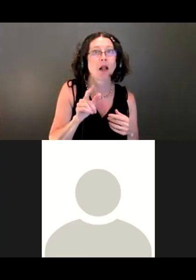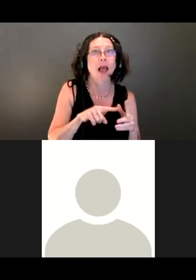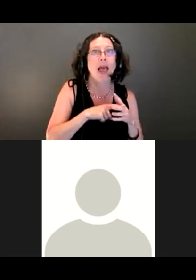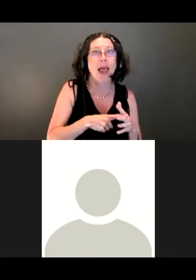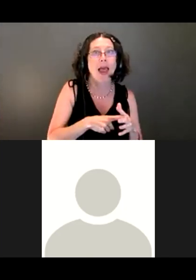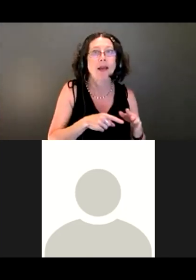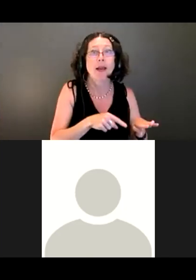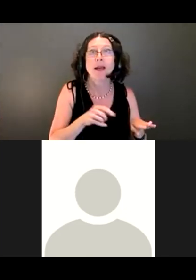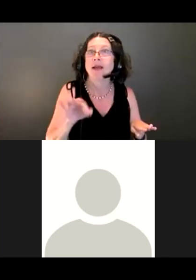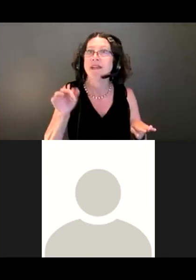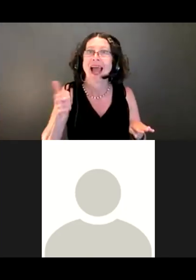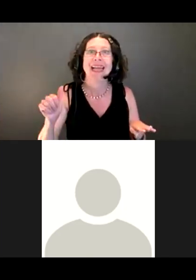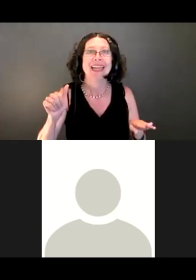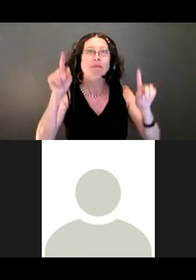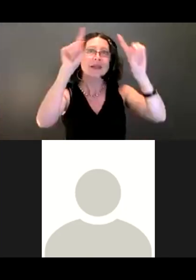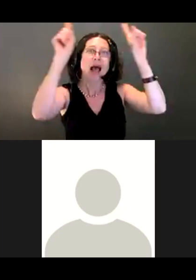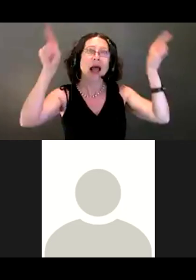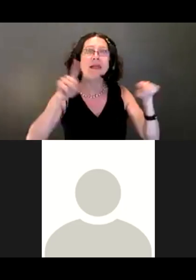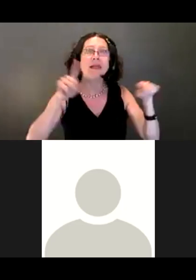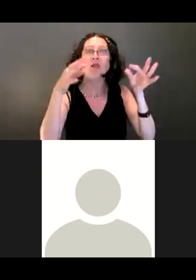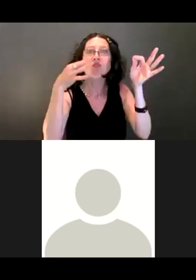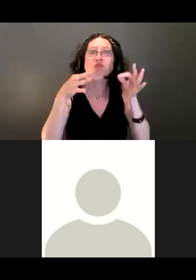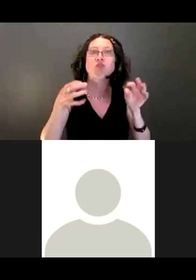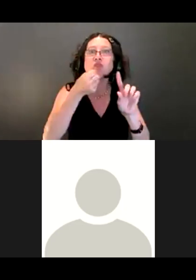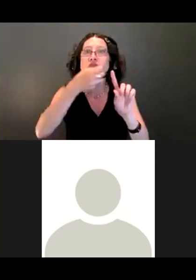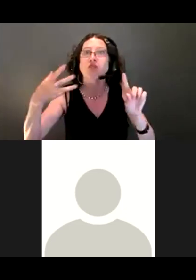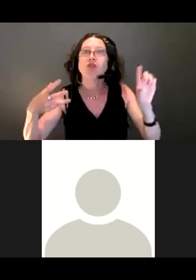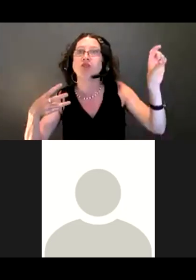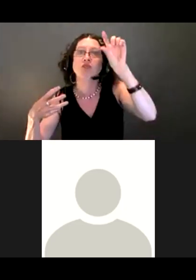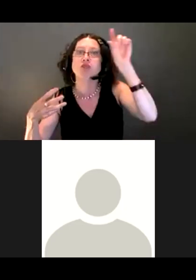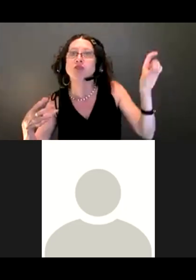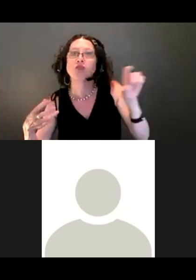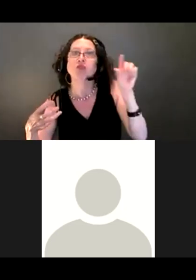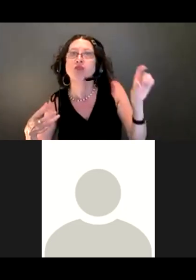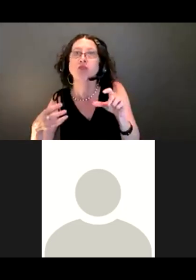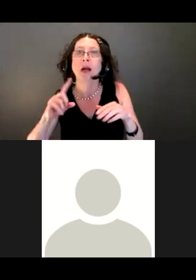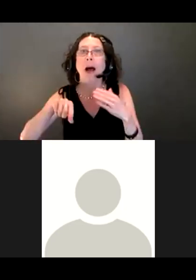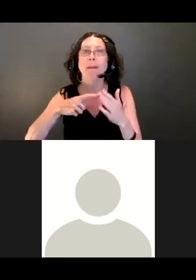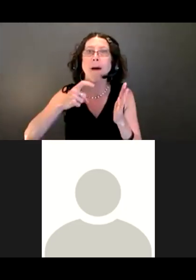interpretive signs you wanted to add with some of the mining and foresting history there.